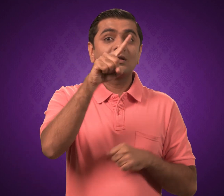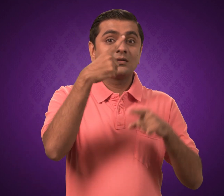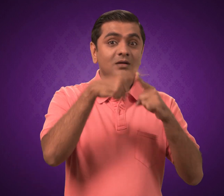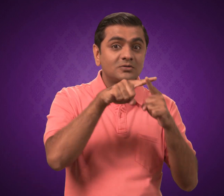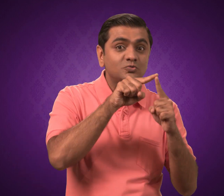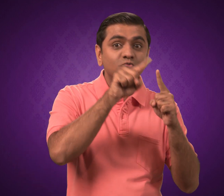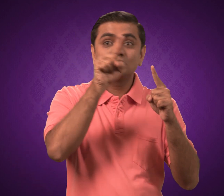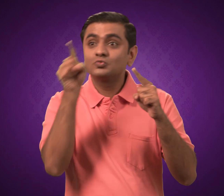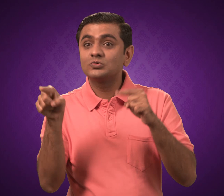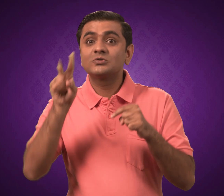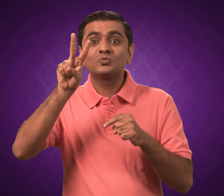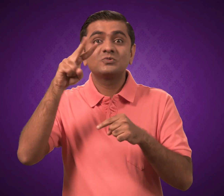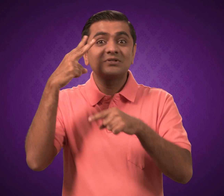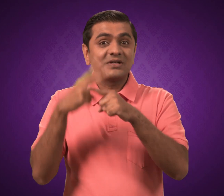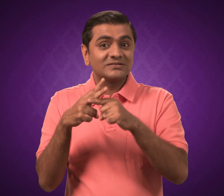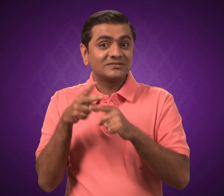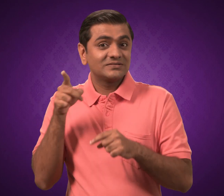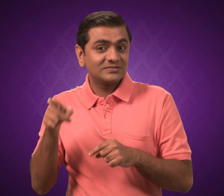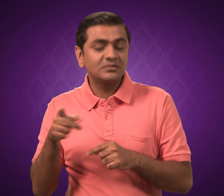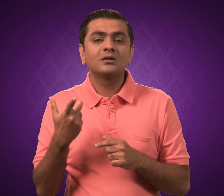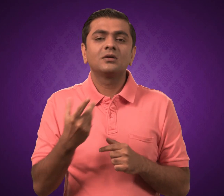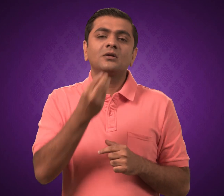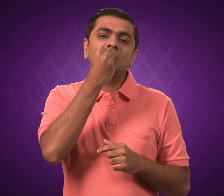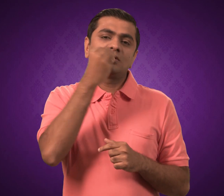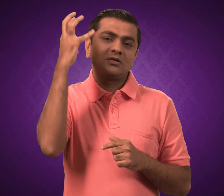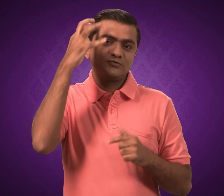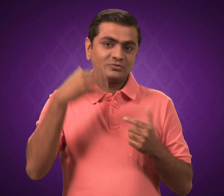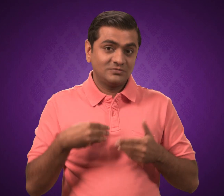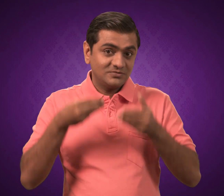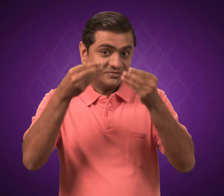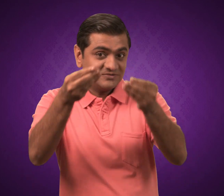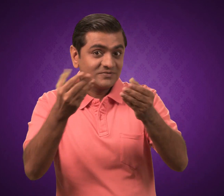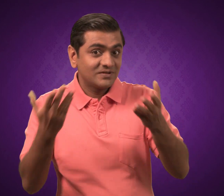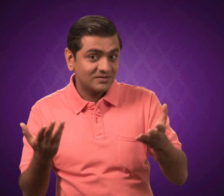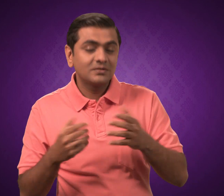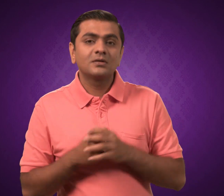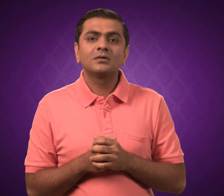Lunch will be served from 1:30pm to 2:30pm.